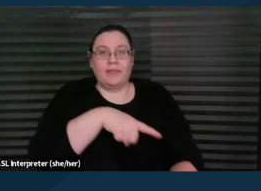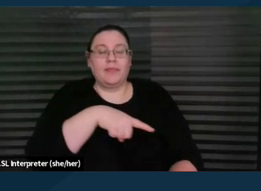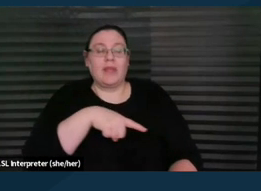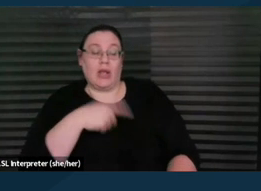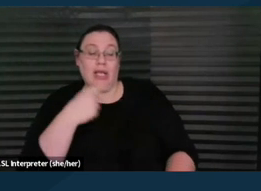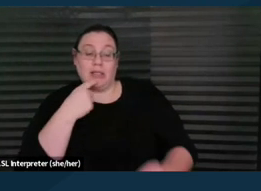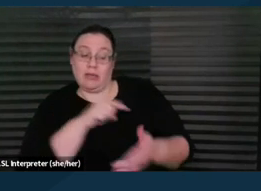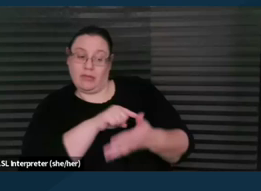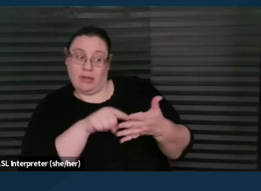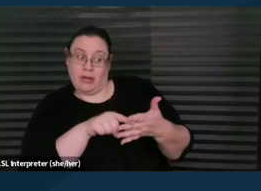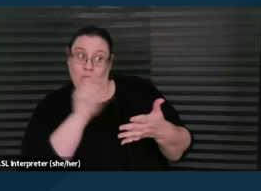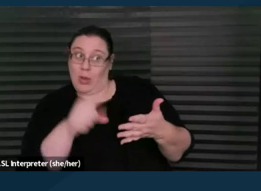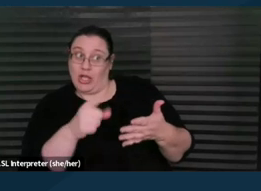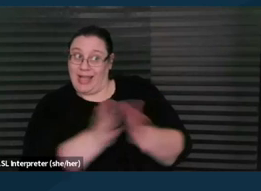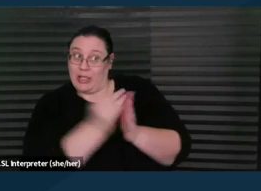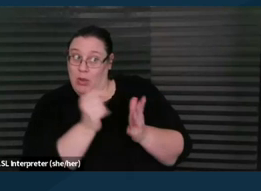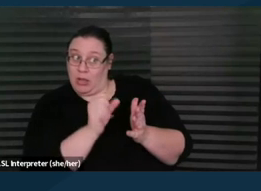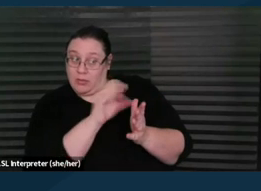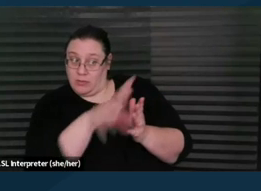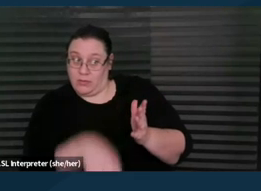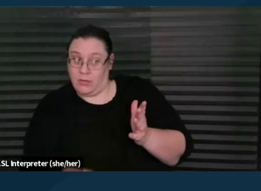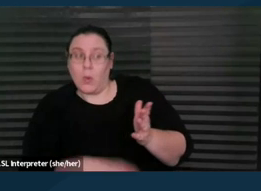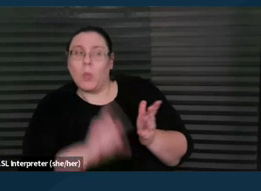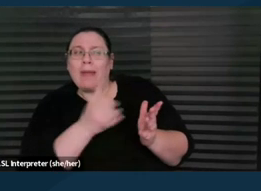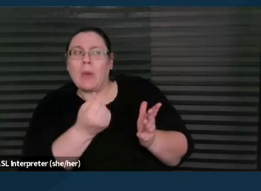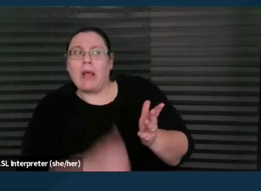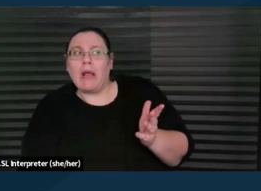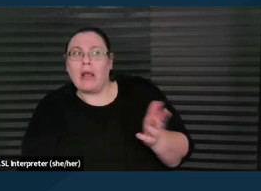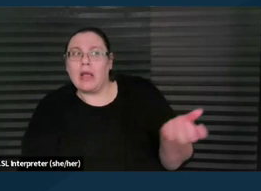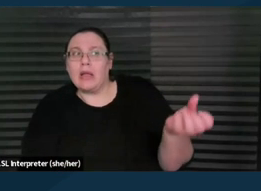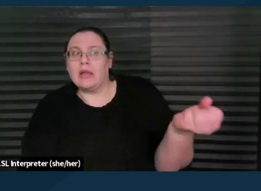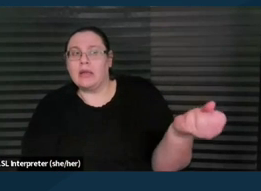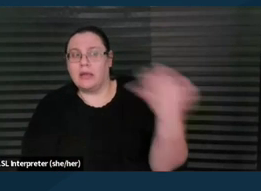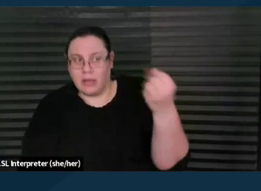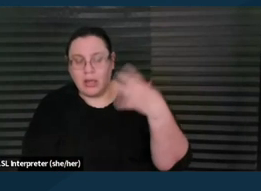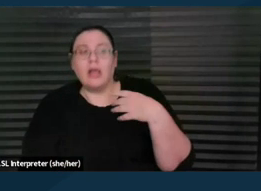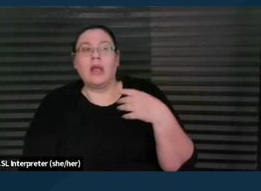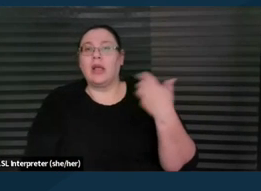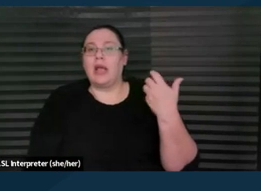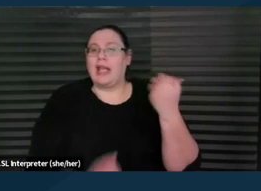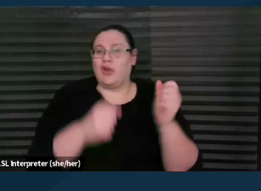this is what they're asking, what's your answer? And try to, you know, be transcribing,